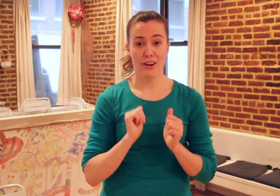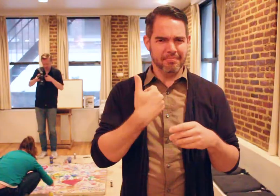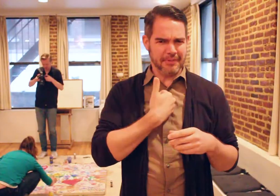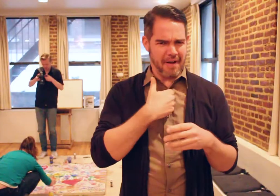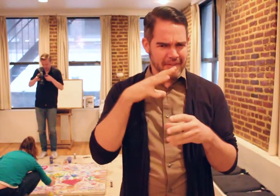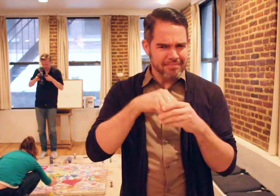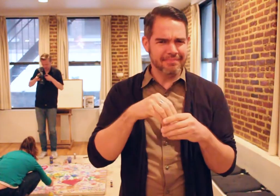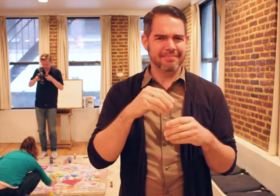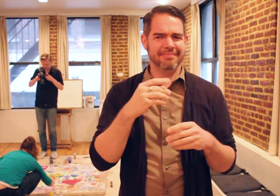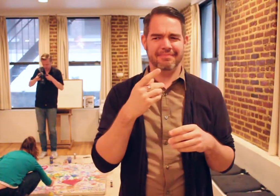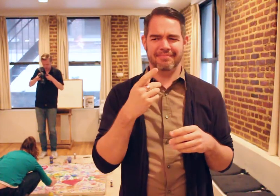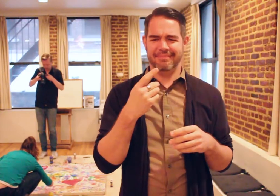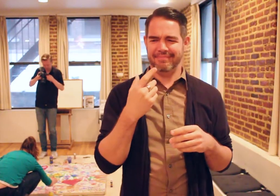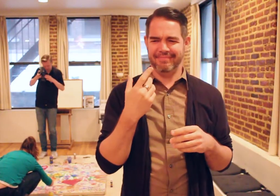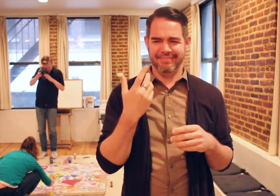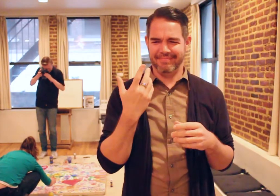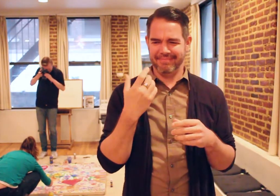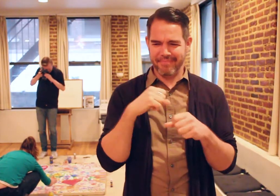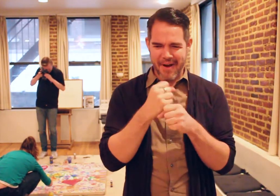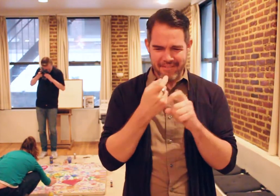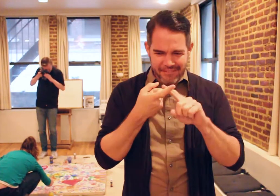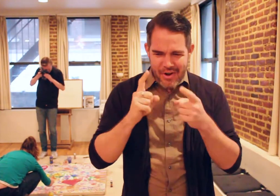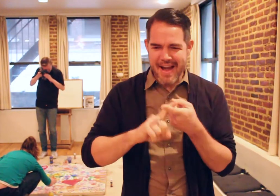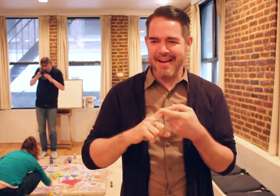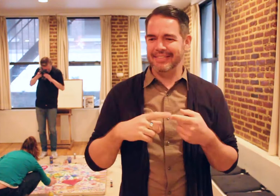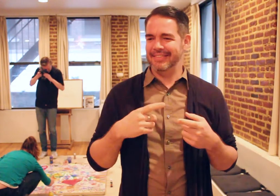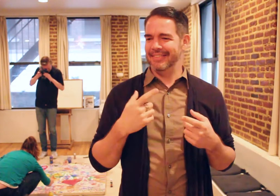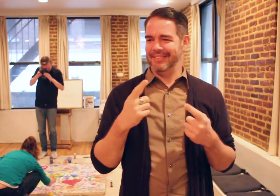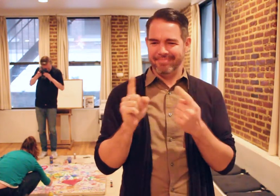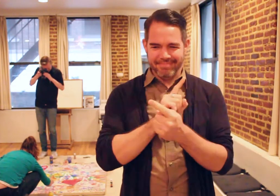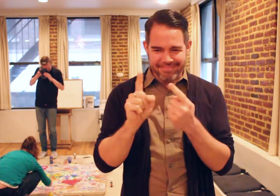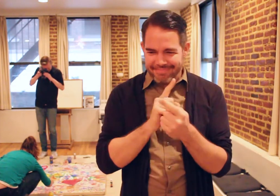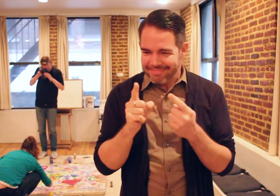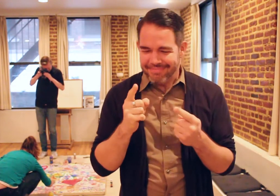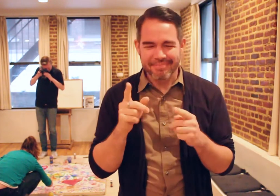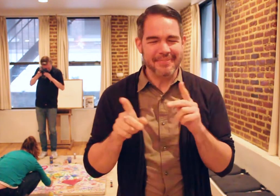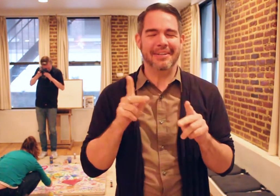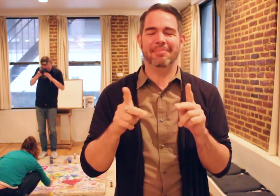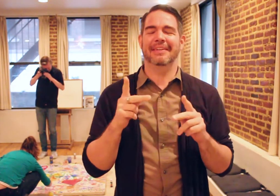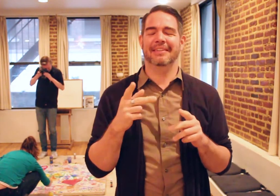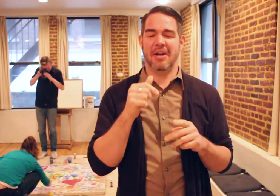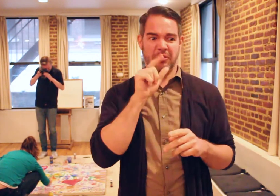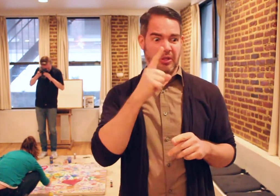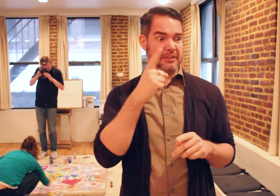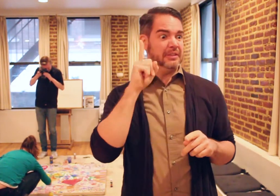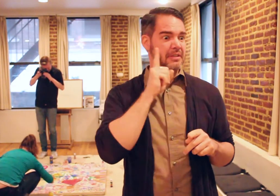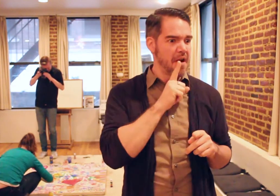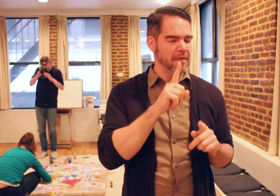I, myself got involved [with NYDT] to make friends, meet different people...and not only Deaf,